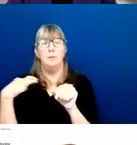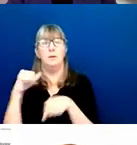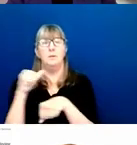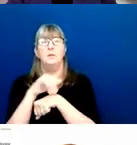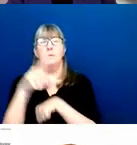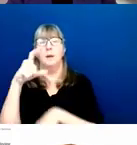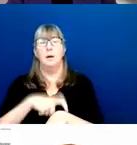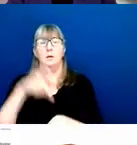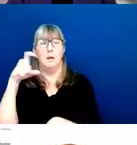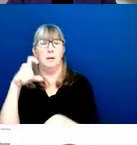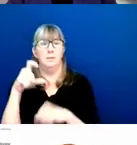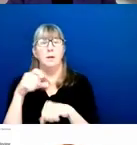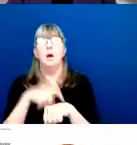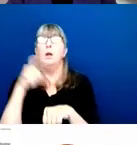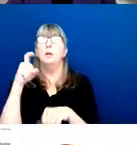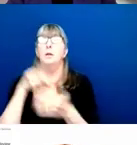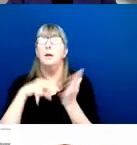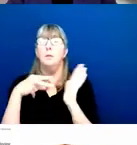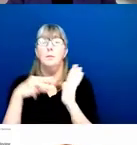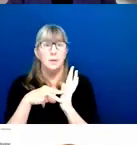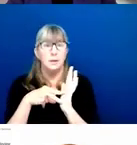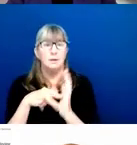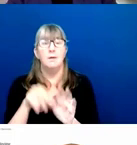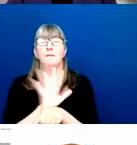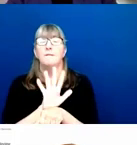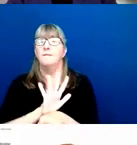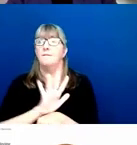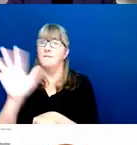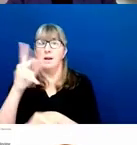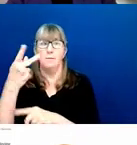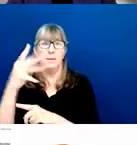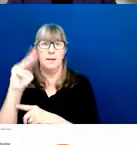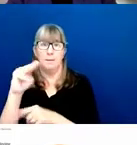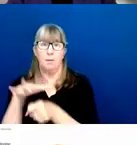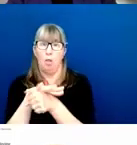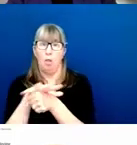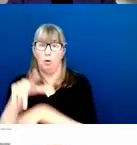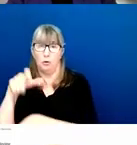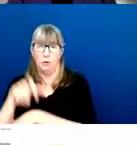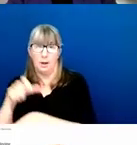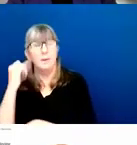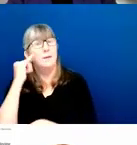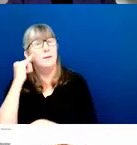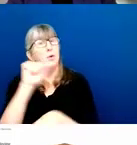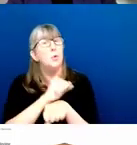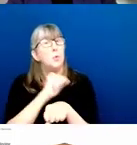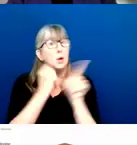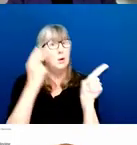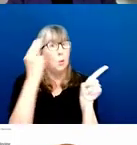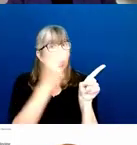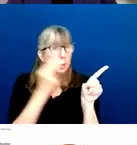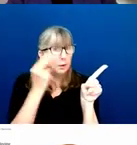and on time means 5 p.m. local time. If you work in Hawaii, that means your application needs to come in at 5 p.m.